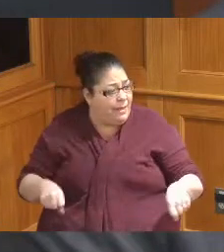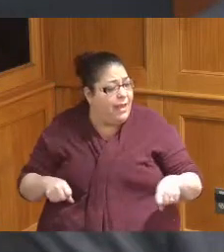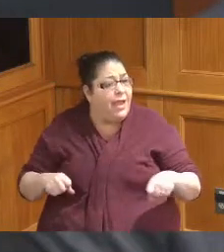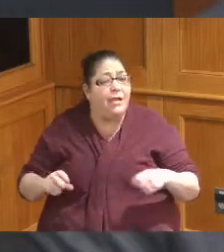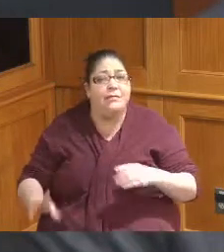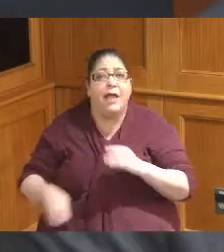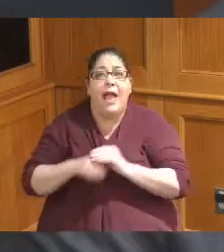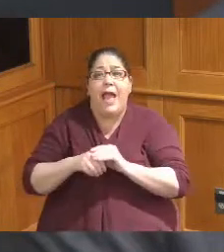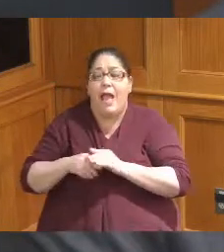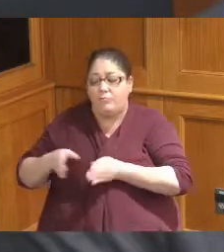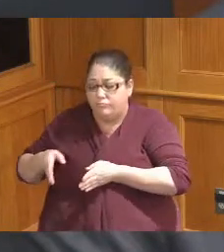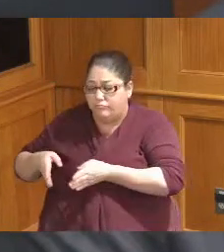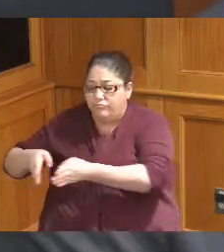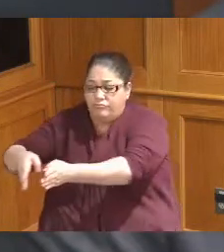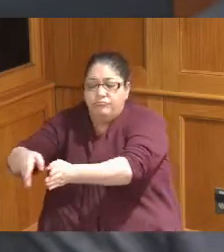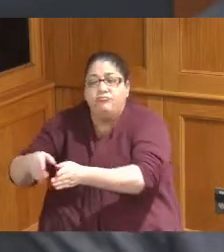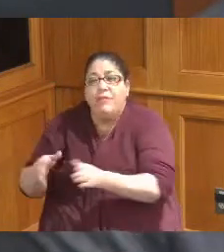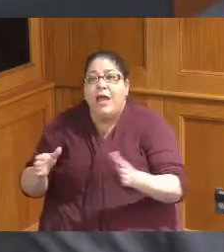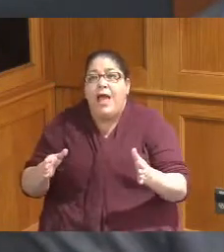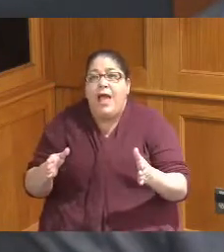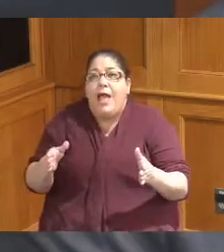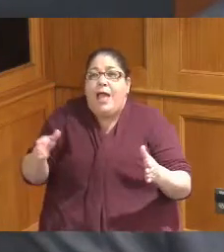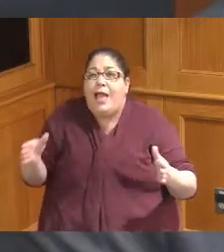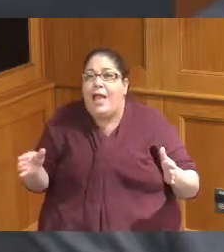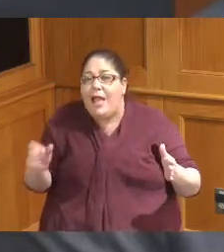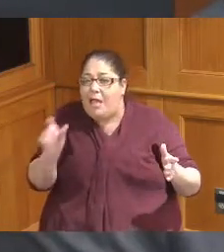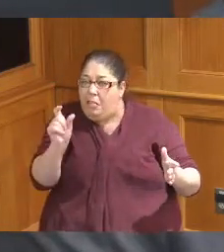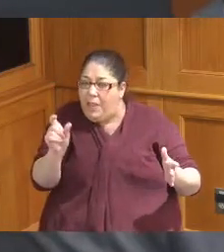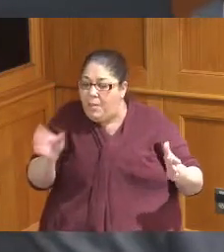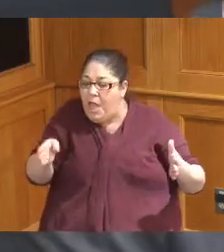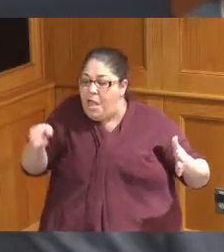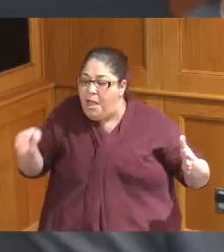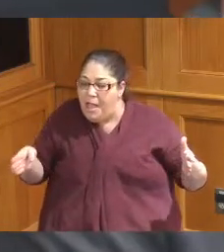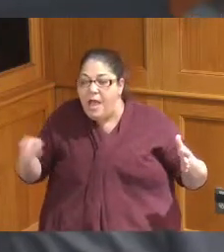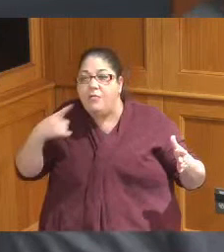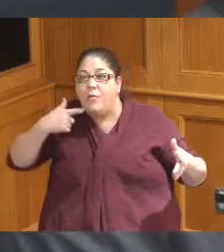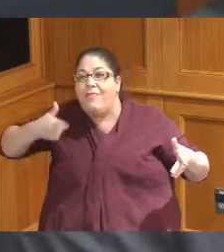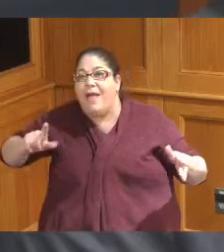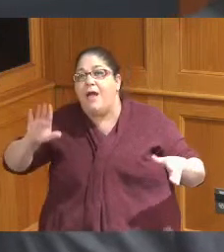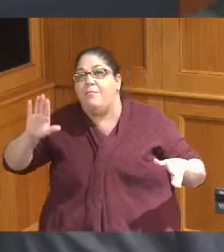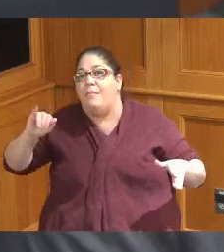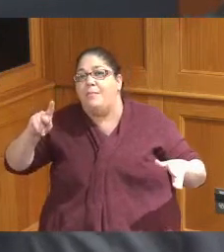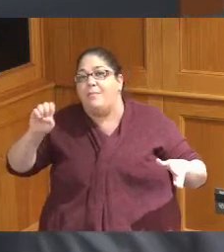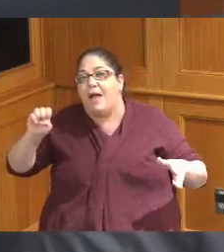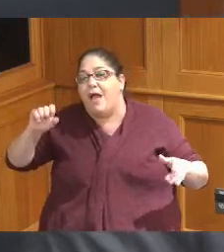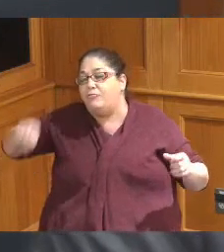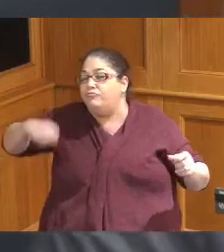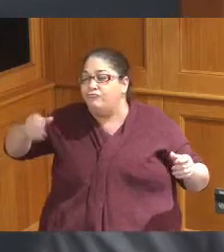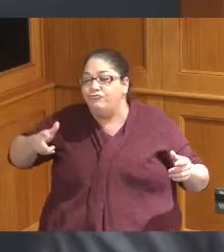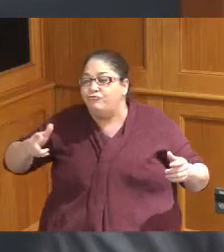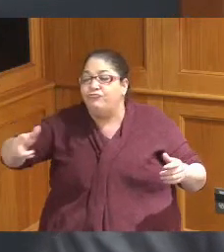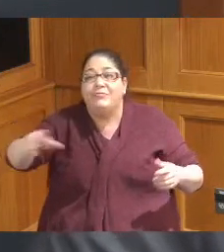expand that road just a little bit make it just a little bit wider so that in 10 20 years people are